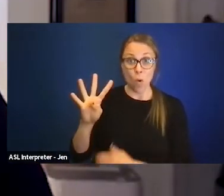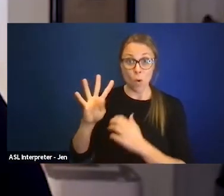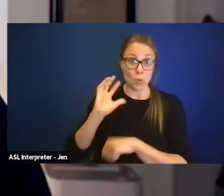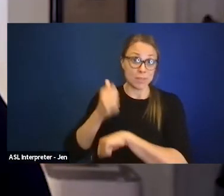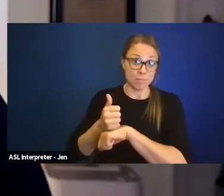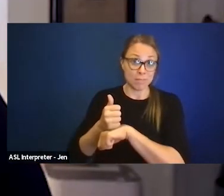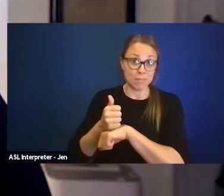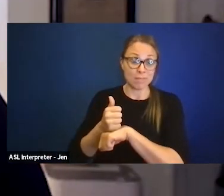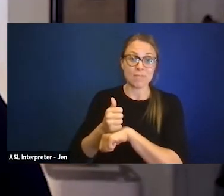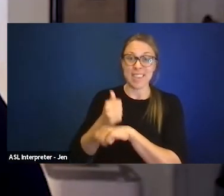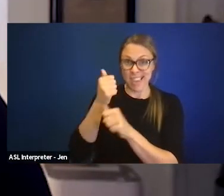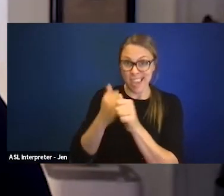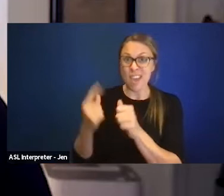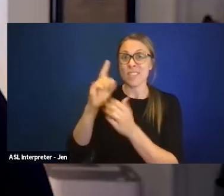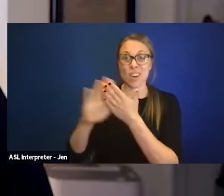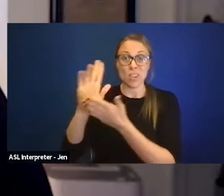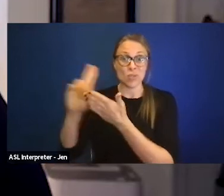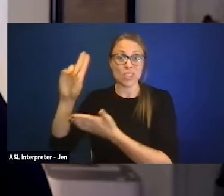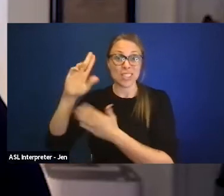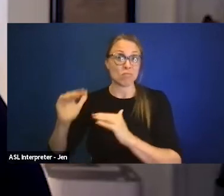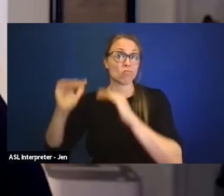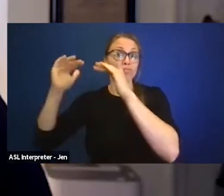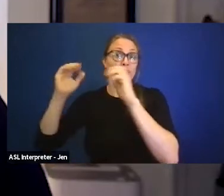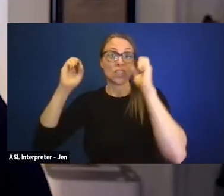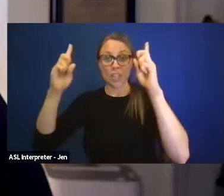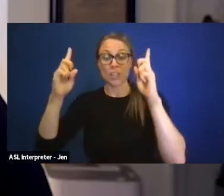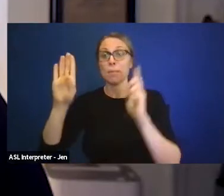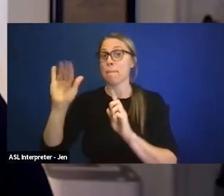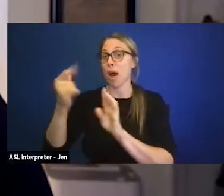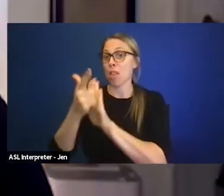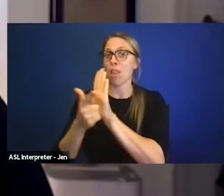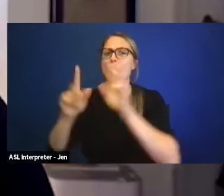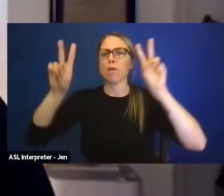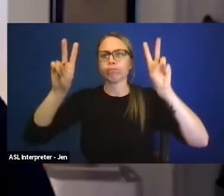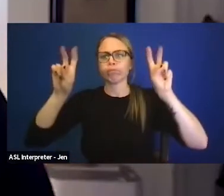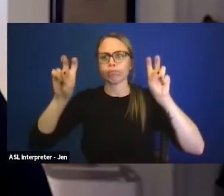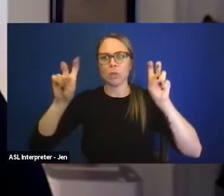every institution of higher education by law has been supposedly addressing issues,